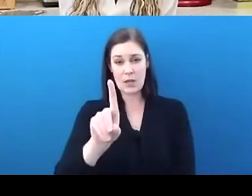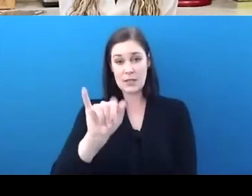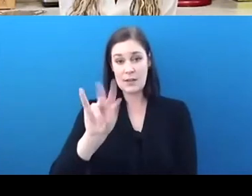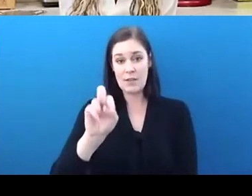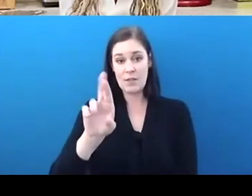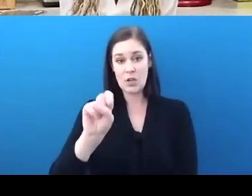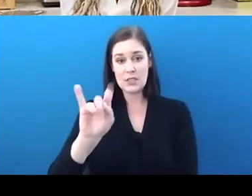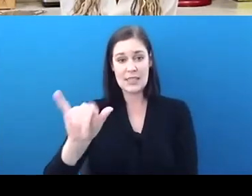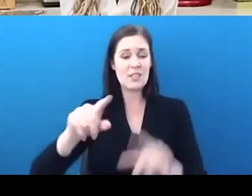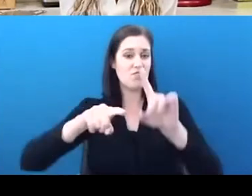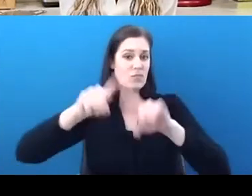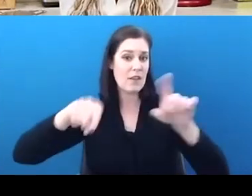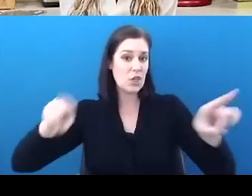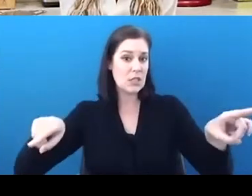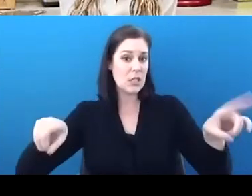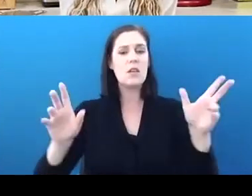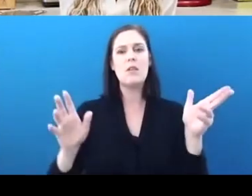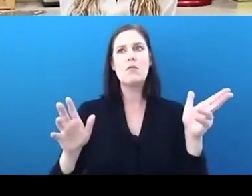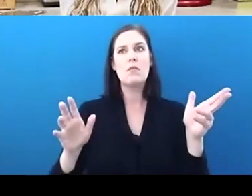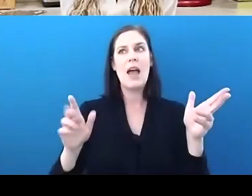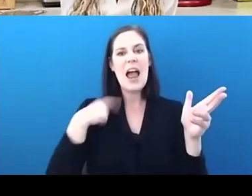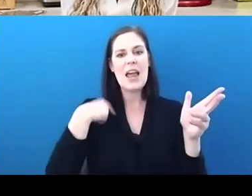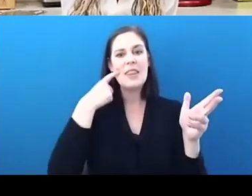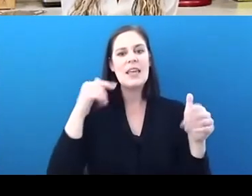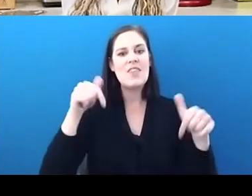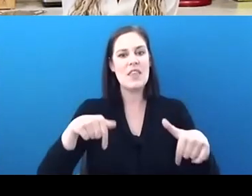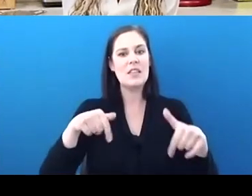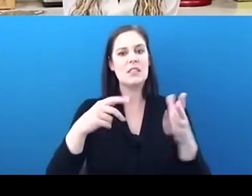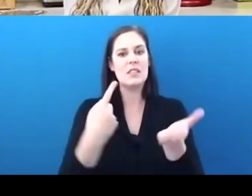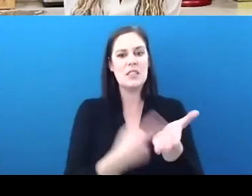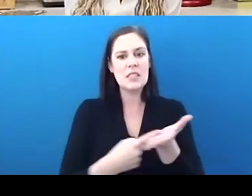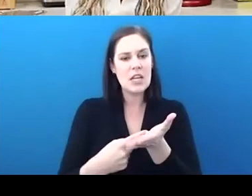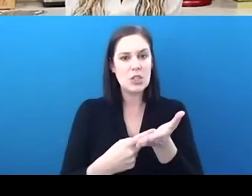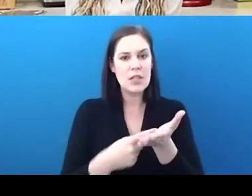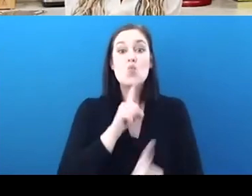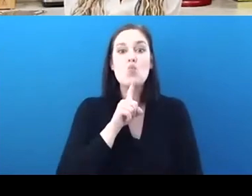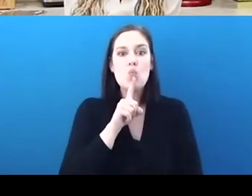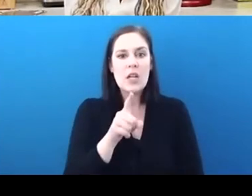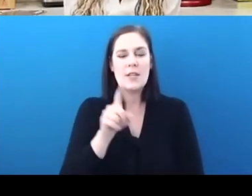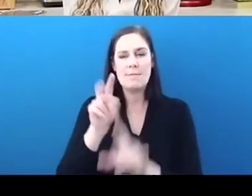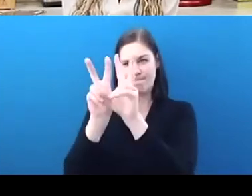having this panel discussion and really looking at what diversity means, we have to look at